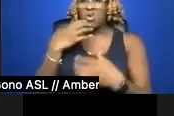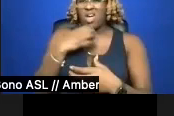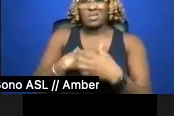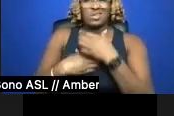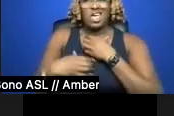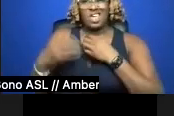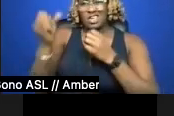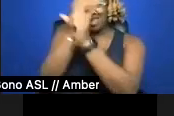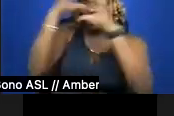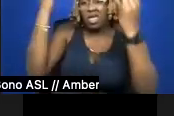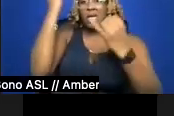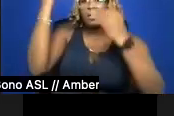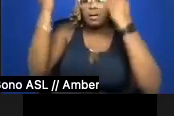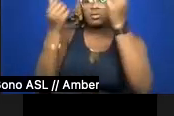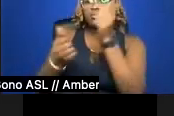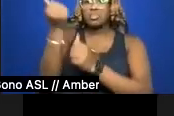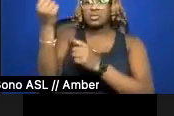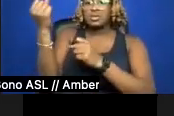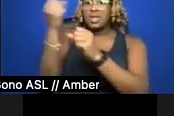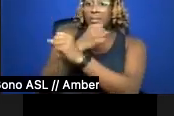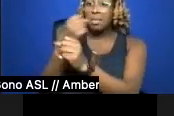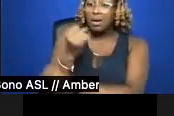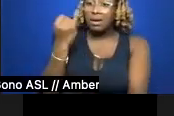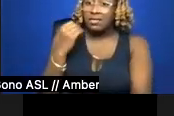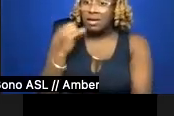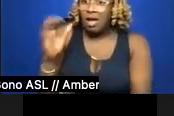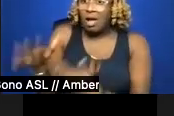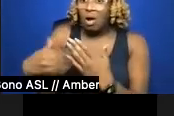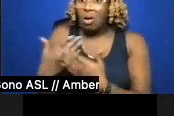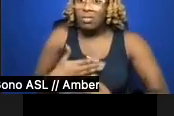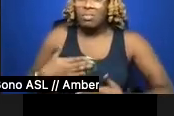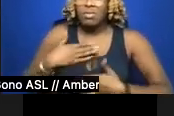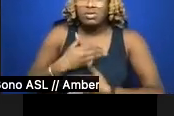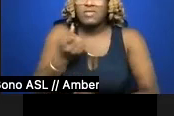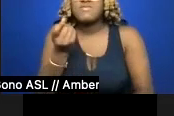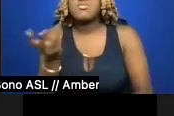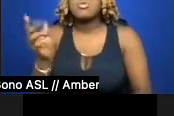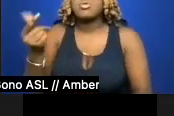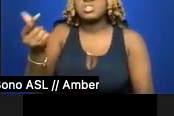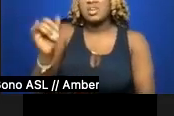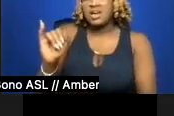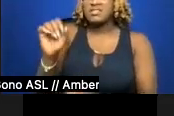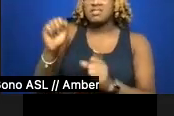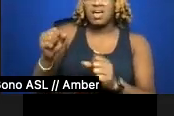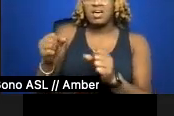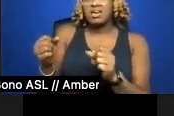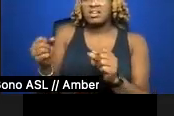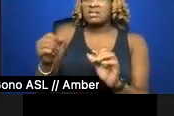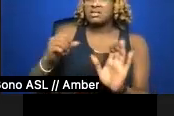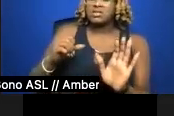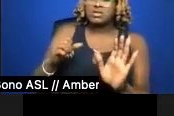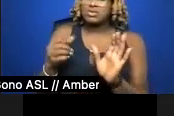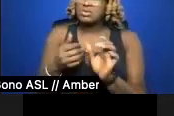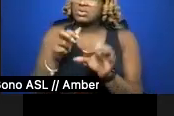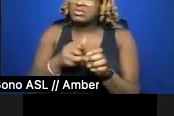of the battle, if not all of the pleasure. Few GIs could resist dinner and a show. Even in conflict,